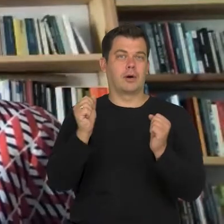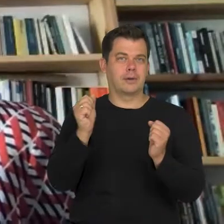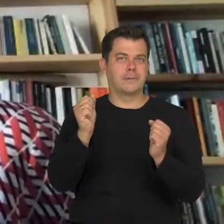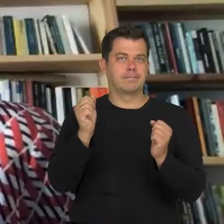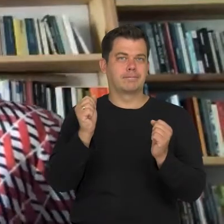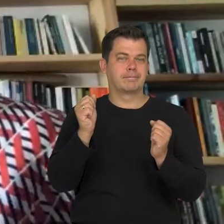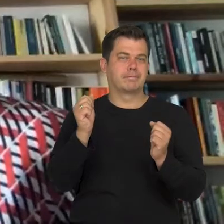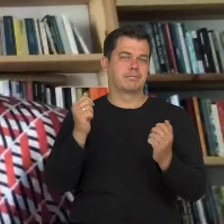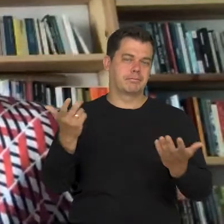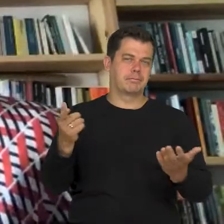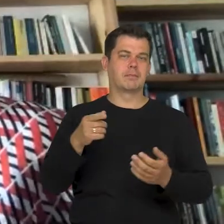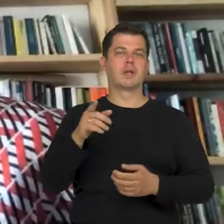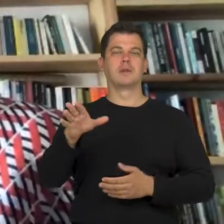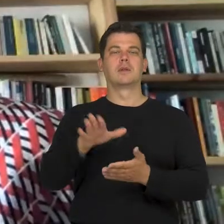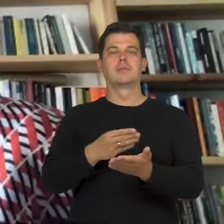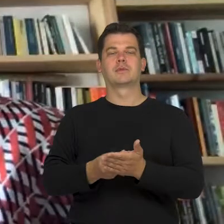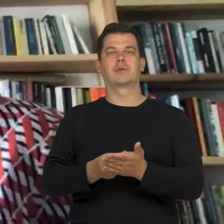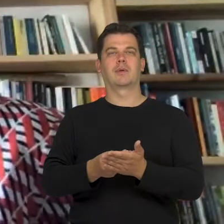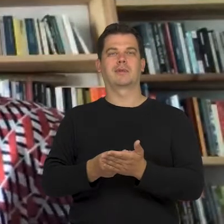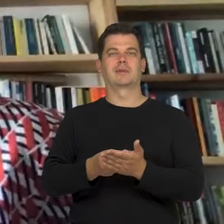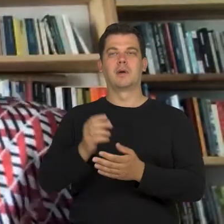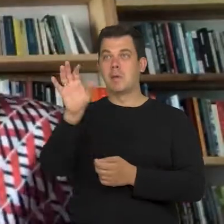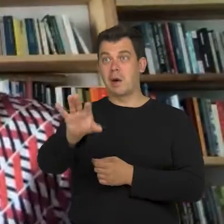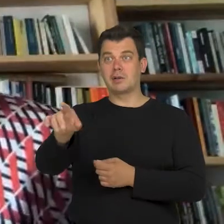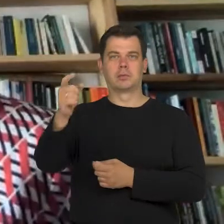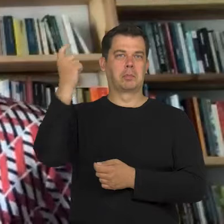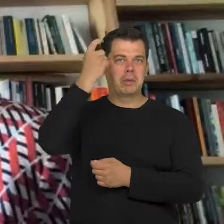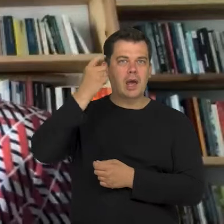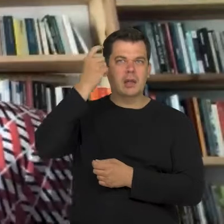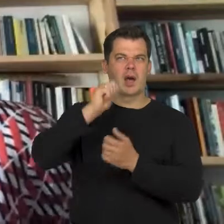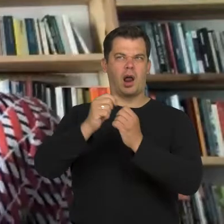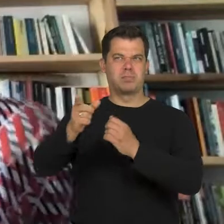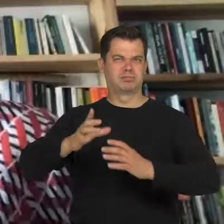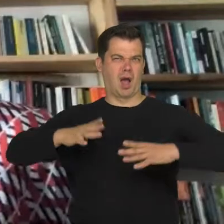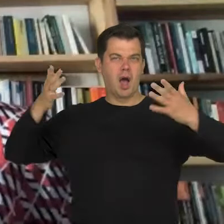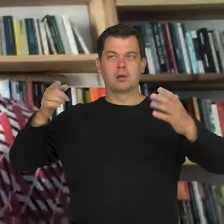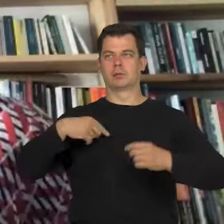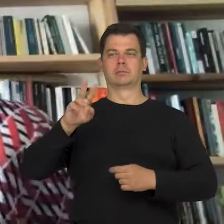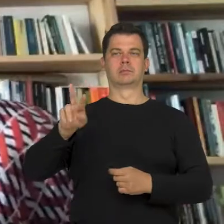which happens when we look at at drunk or aggressive people, and sometimes,